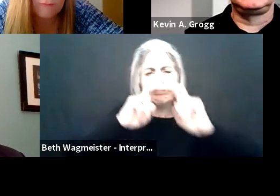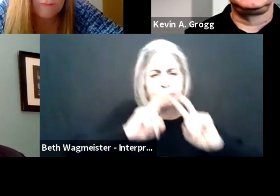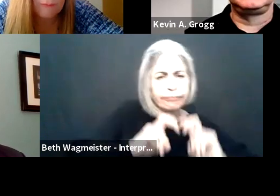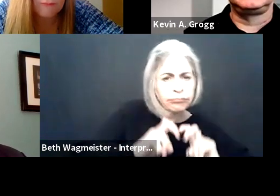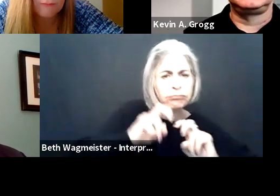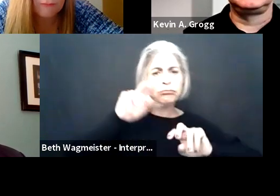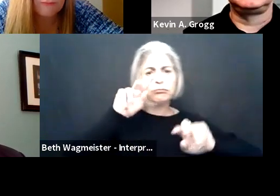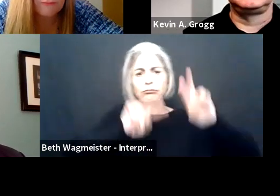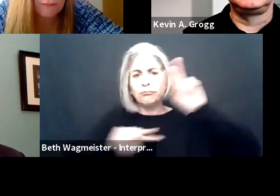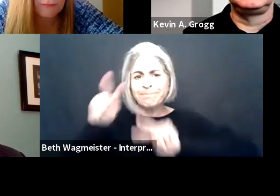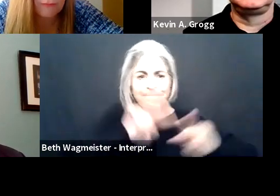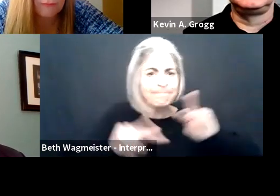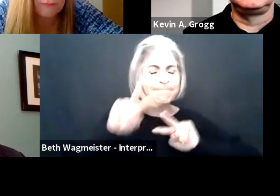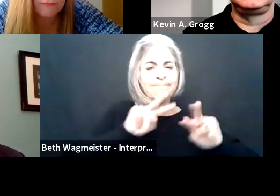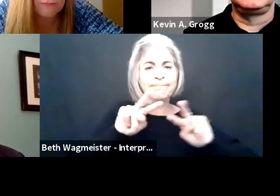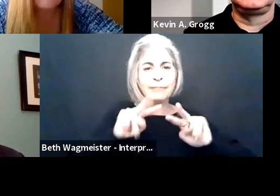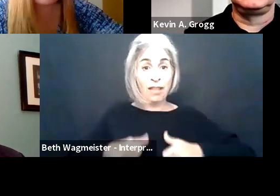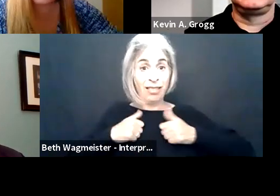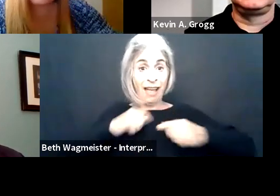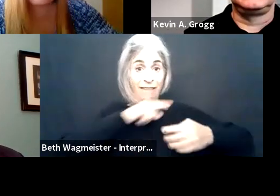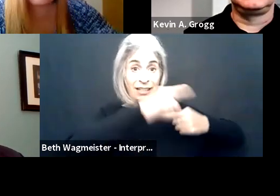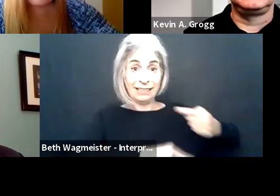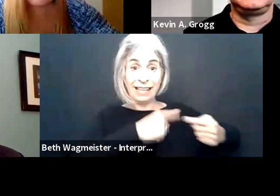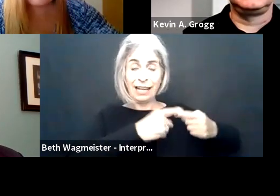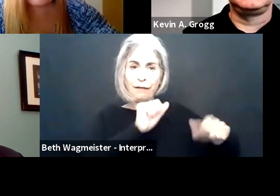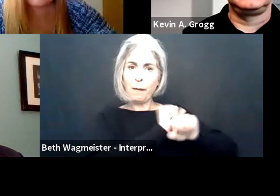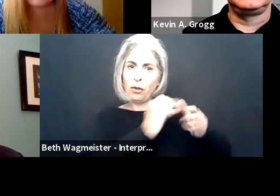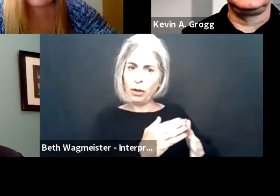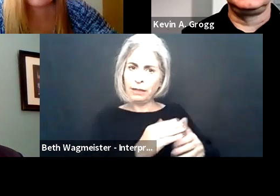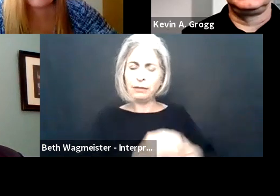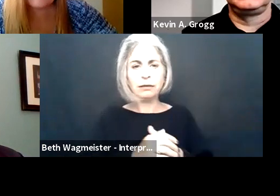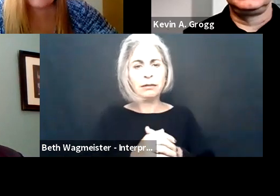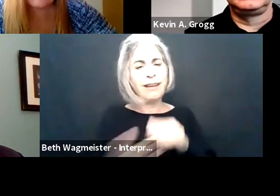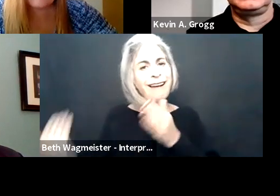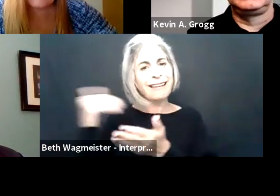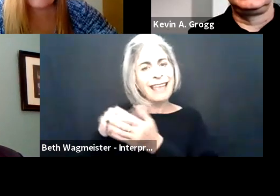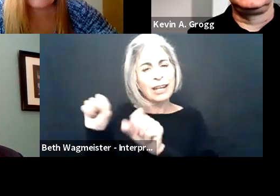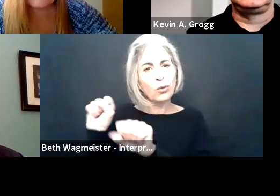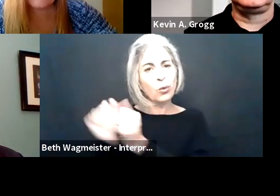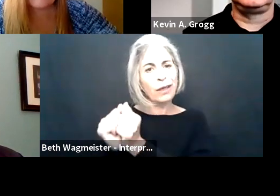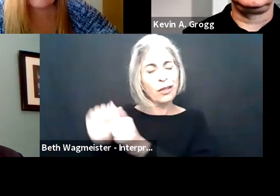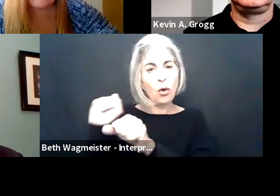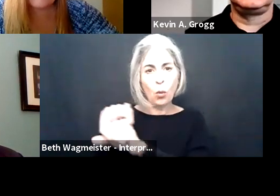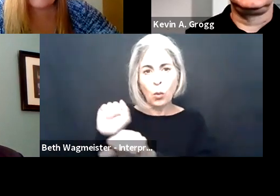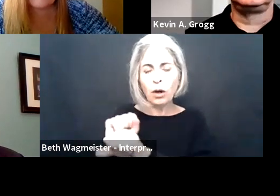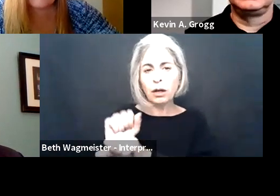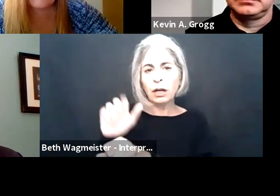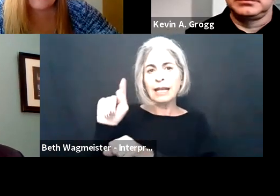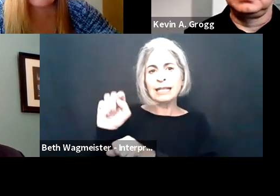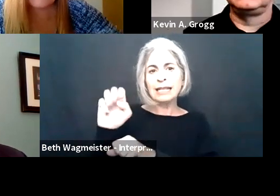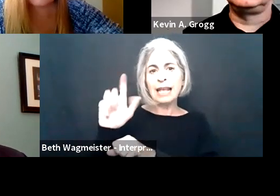So we're really going to have to look at all of these facets of the employee life cycle and all of the processes.